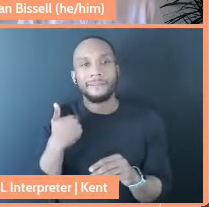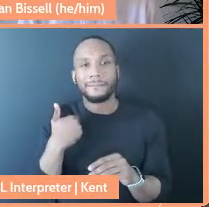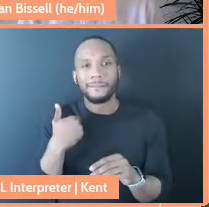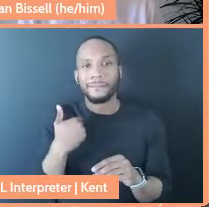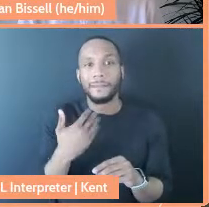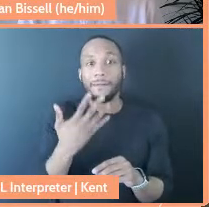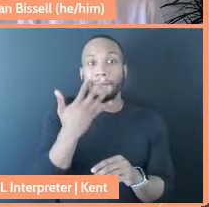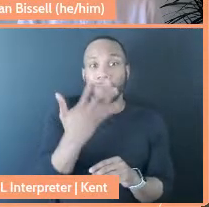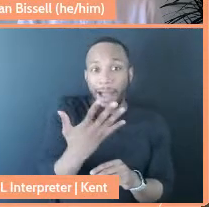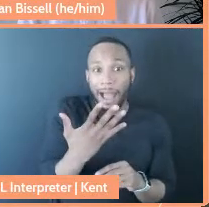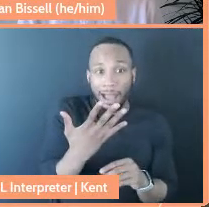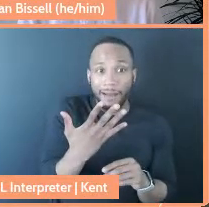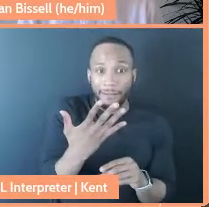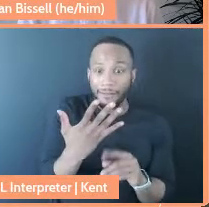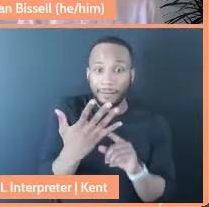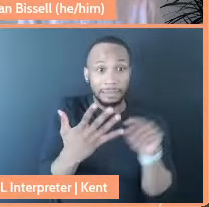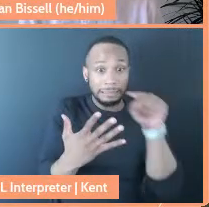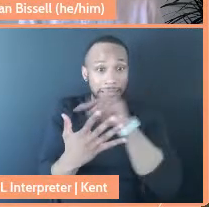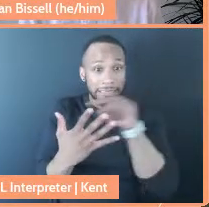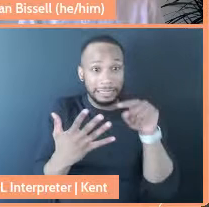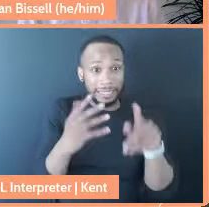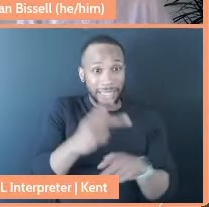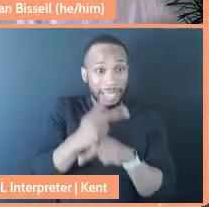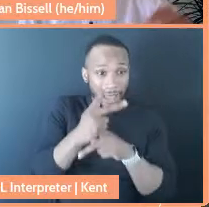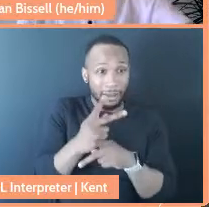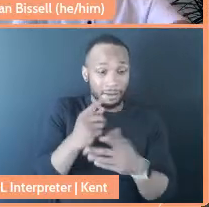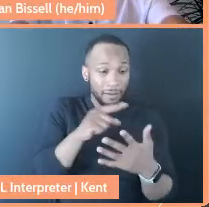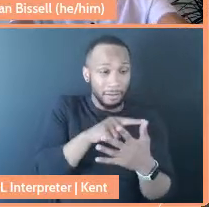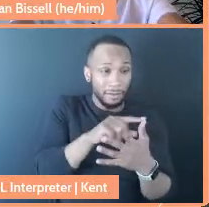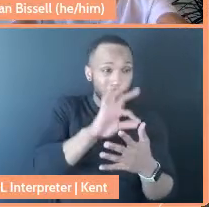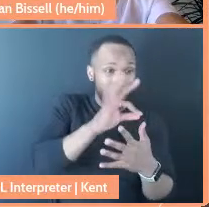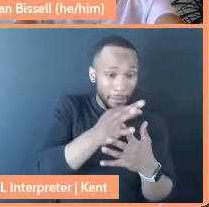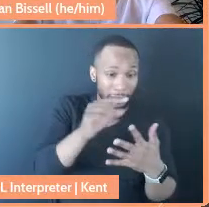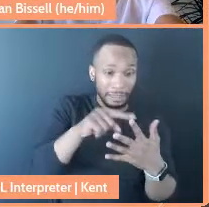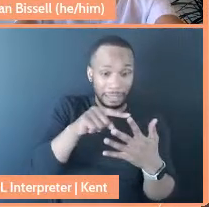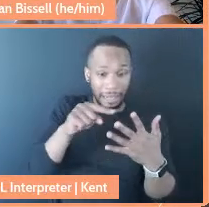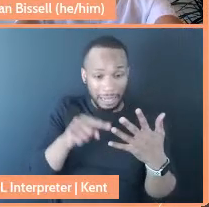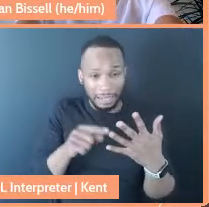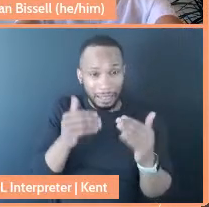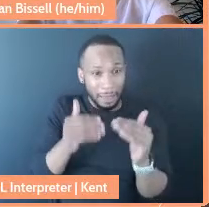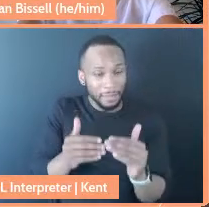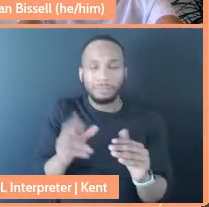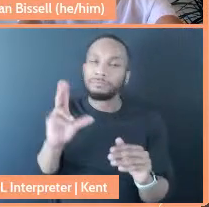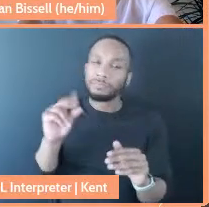and I'm going to use them on my family." And so part of it is to try to change the discourse,